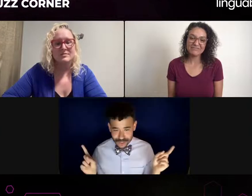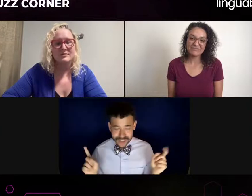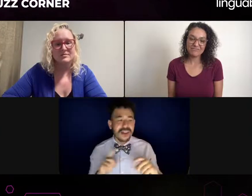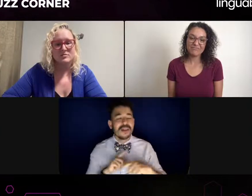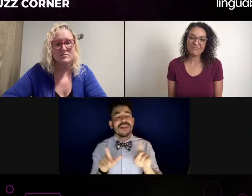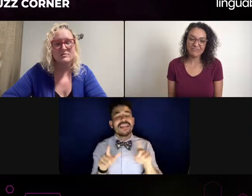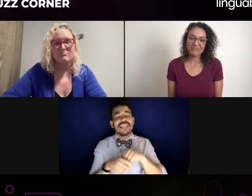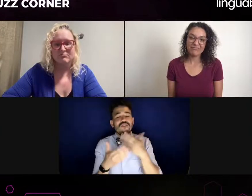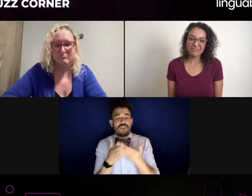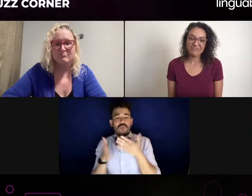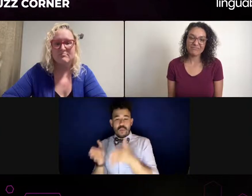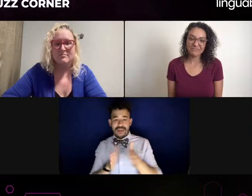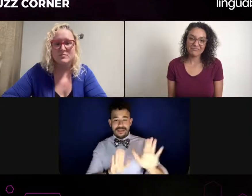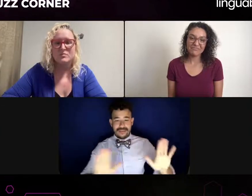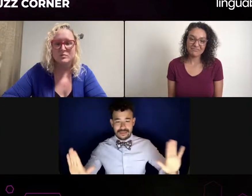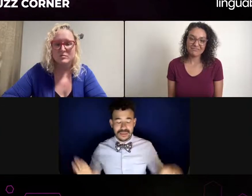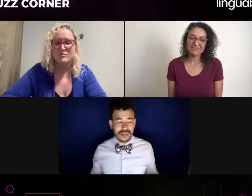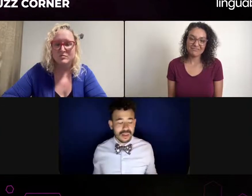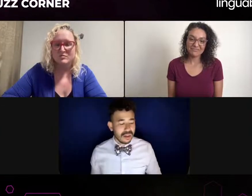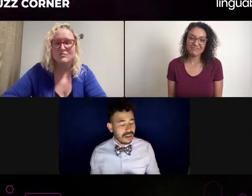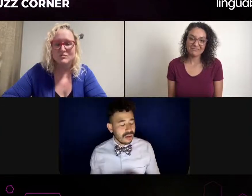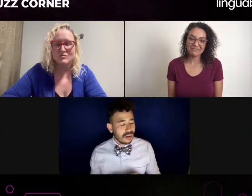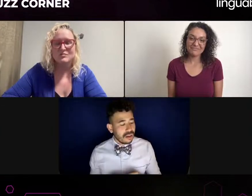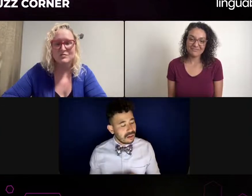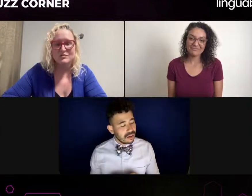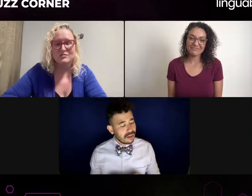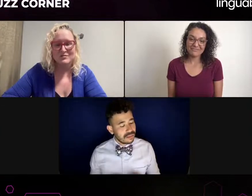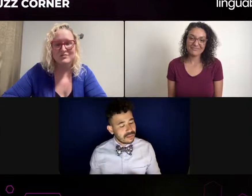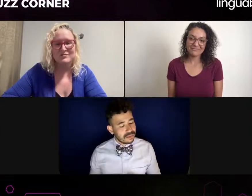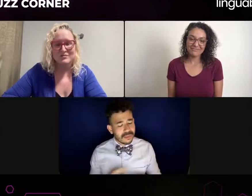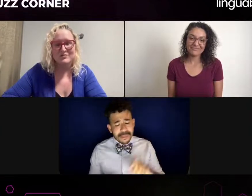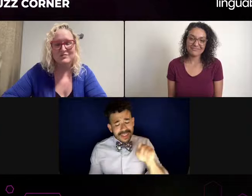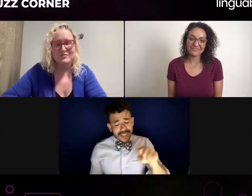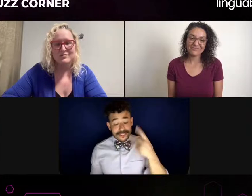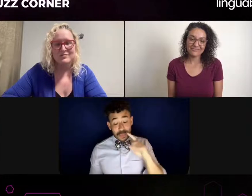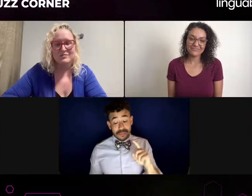And then you have another interpreter come in who has a strong ethic